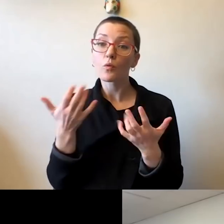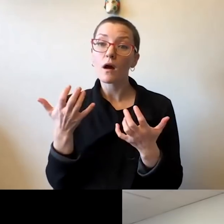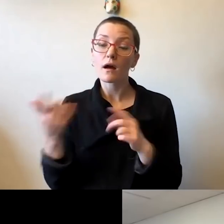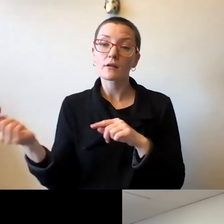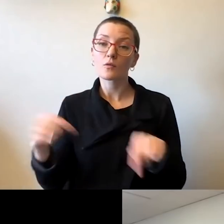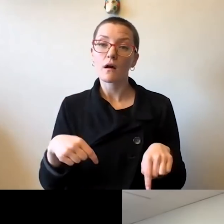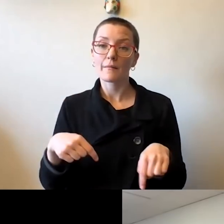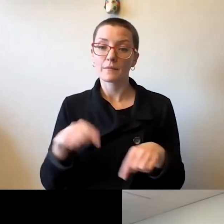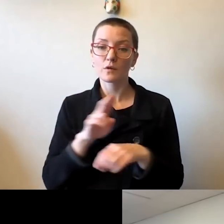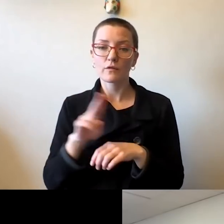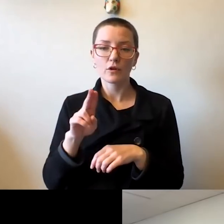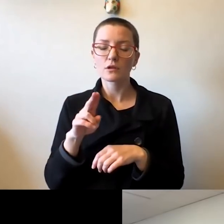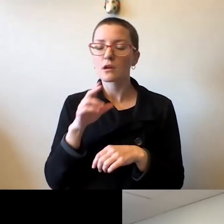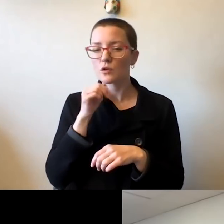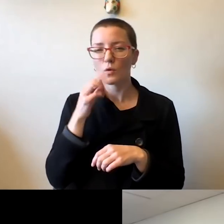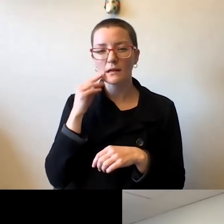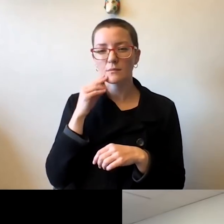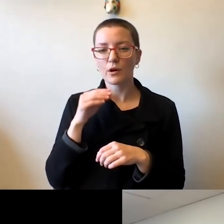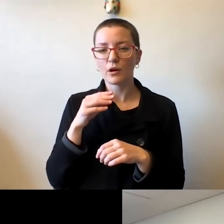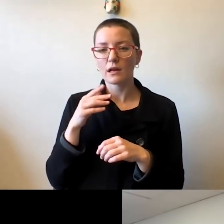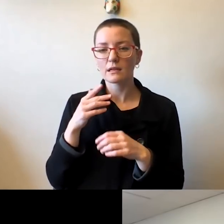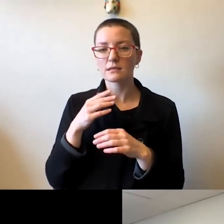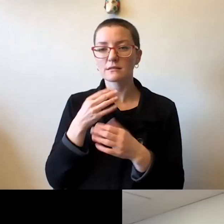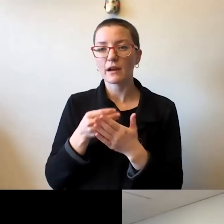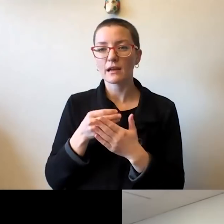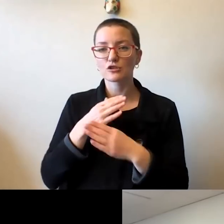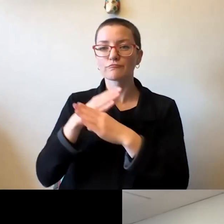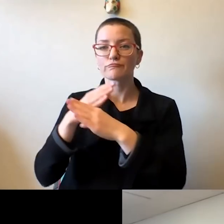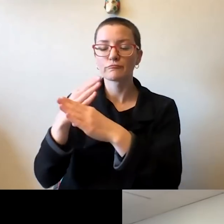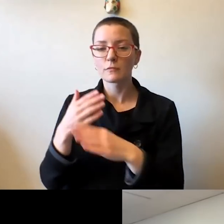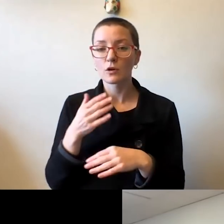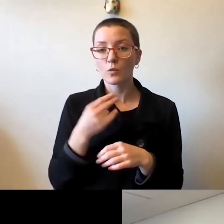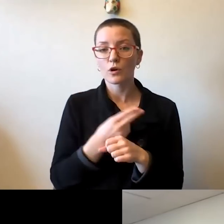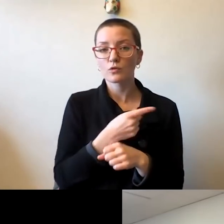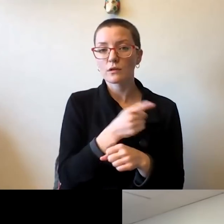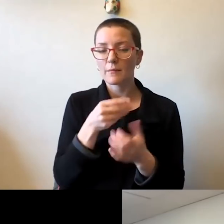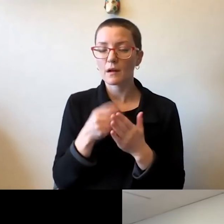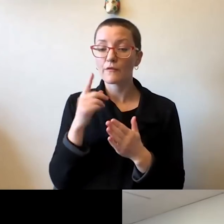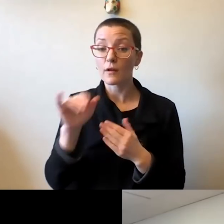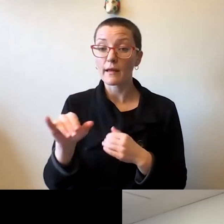by financial stress. And I will say that we have been successful in the past.